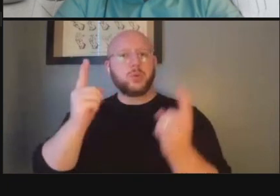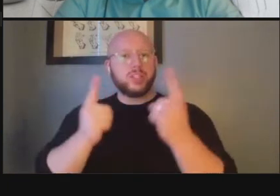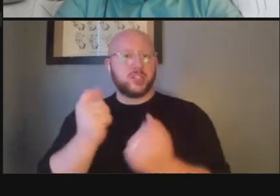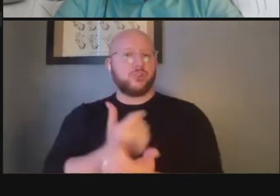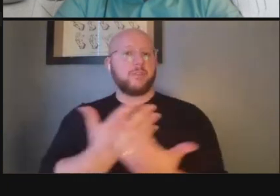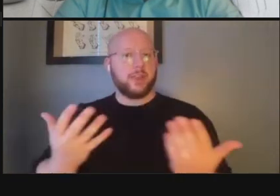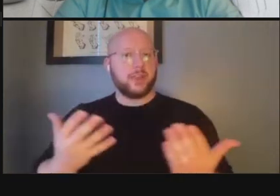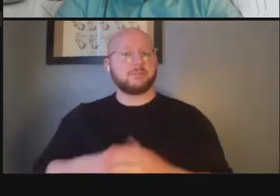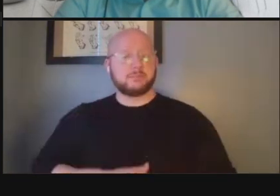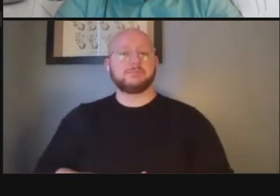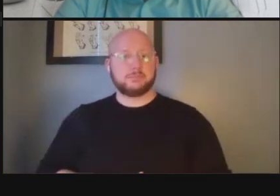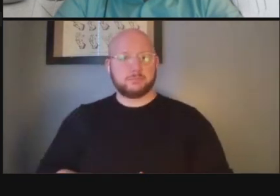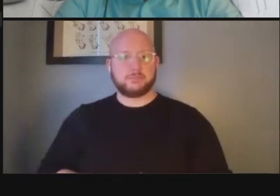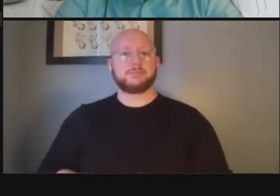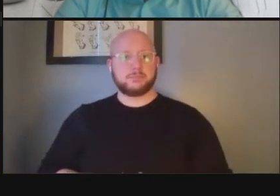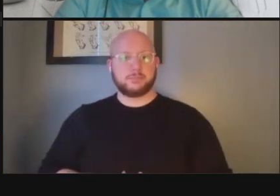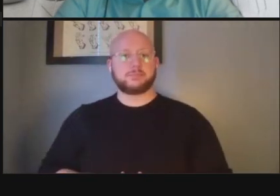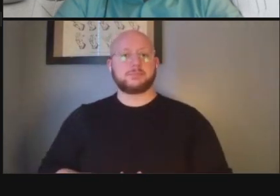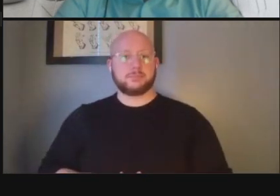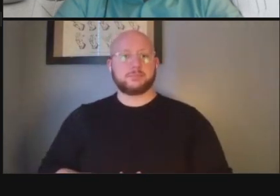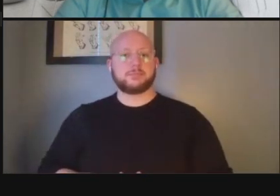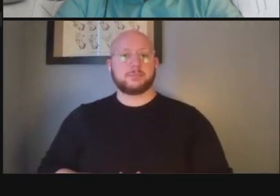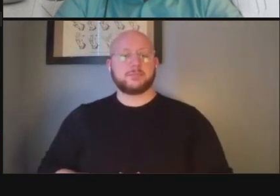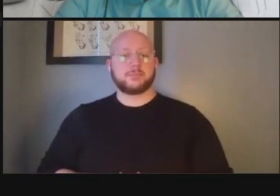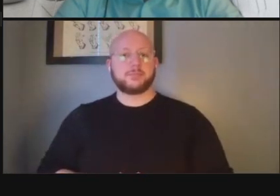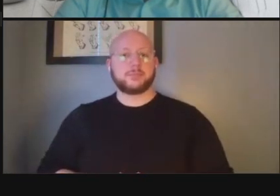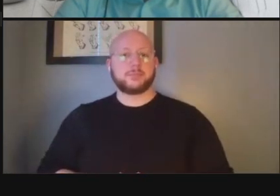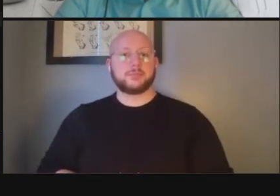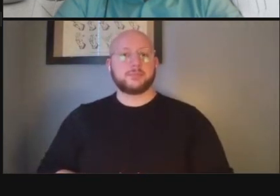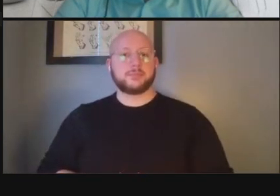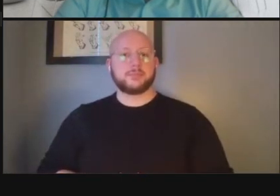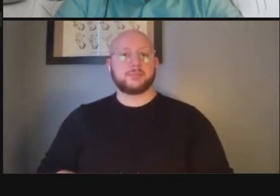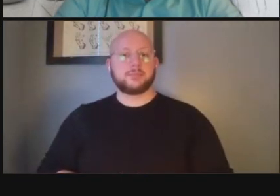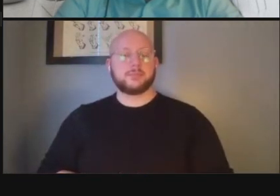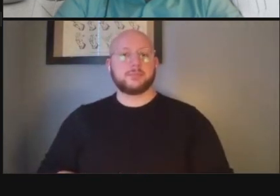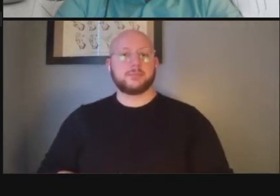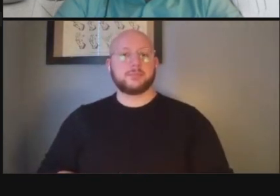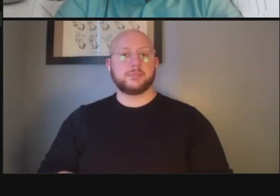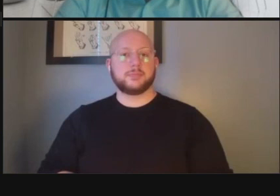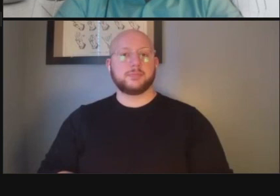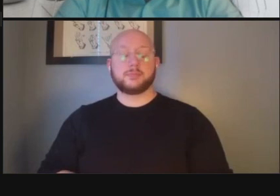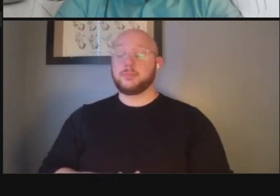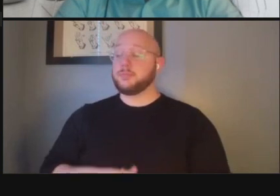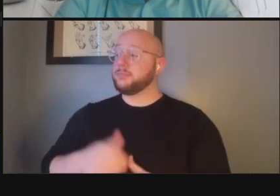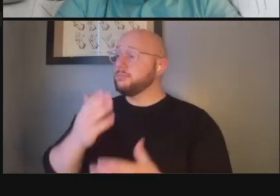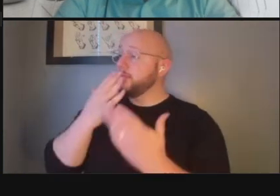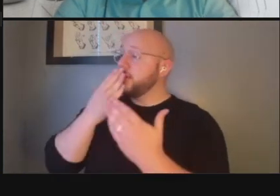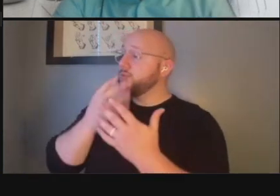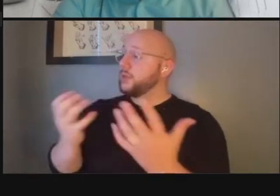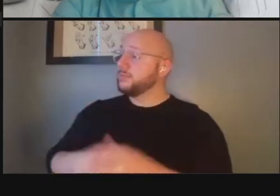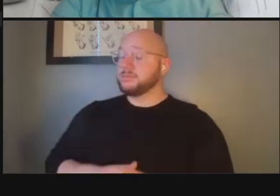from from the public and stakeholders uh throughout the process thank you